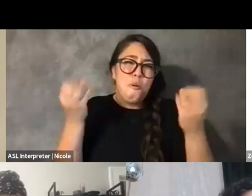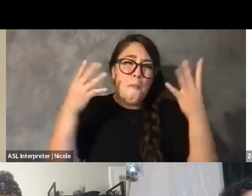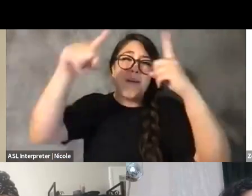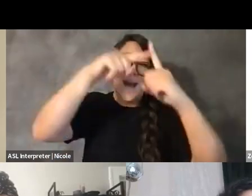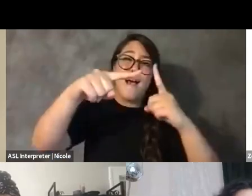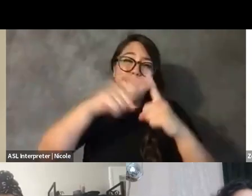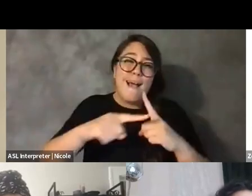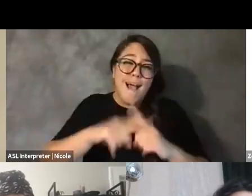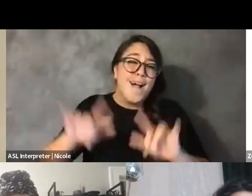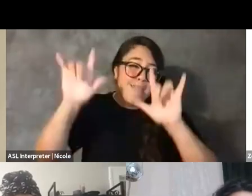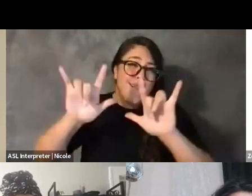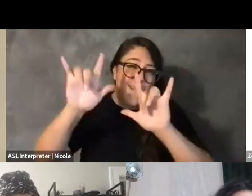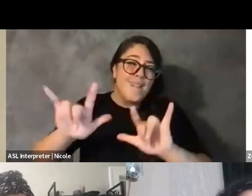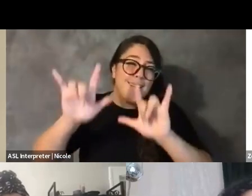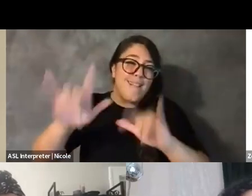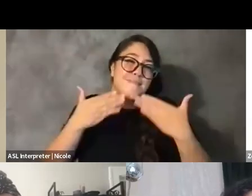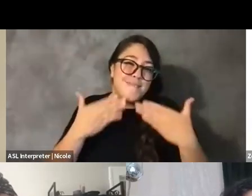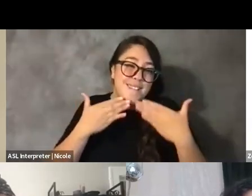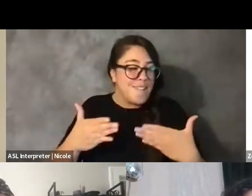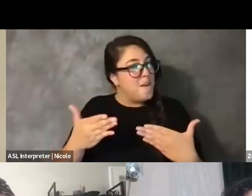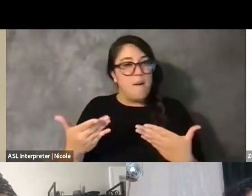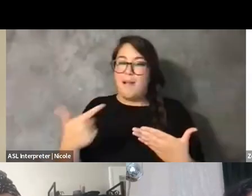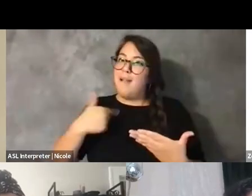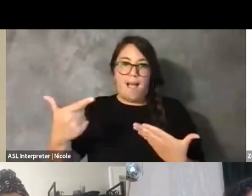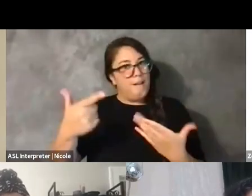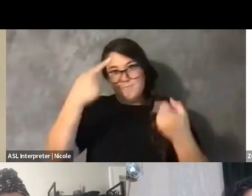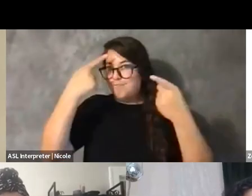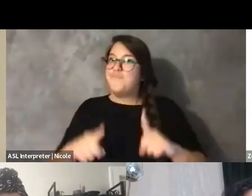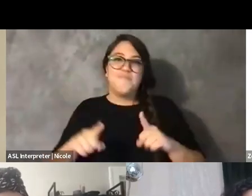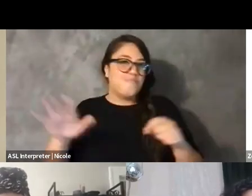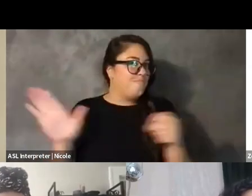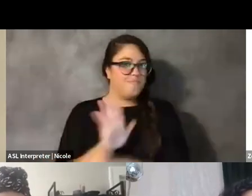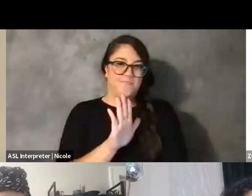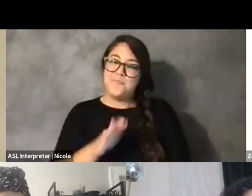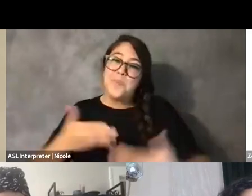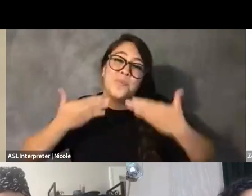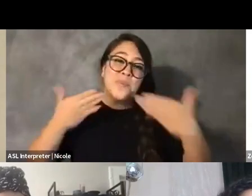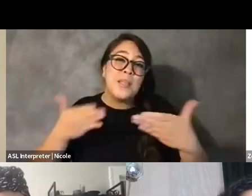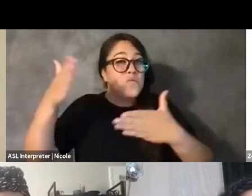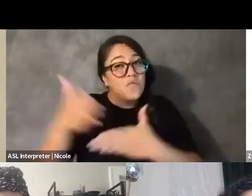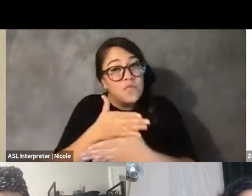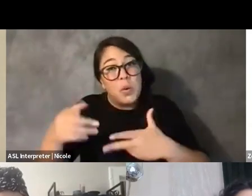and gratitude, and I echo those sentiments. So thank you for sharing, T, Zee and Natasha.